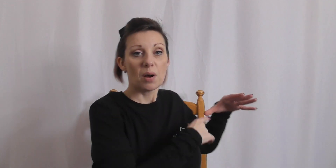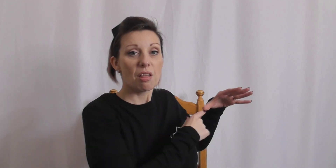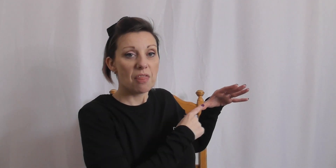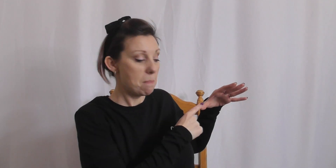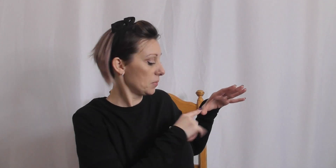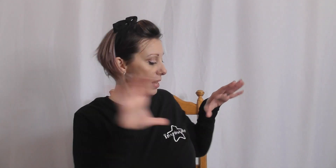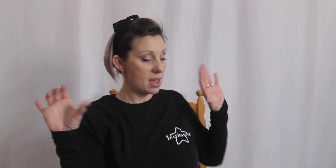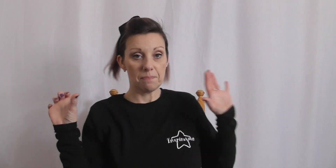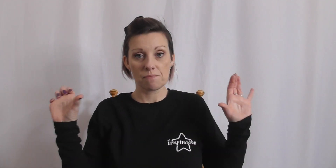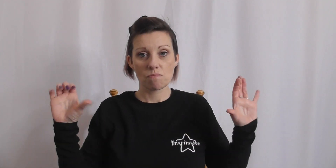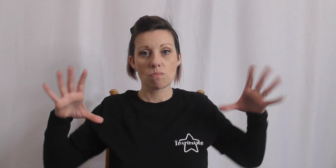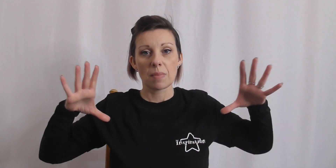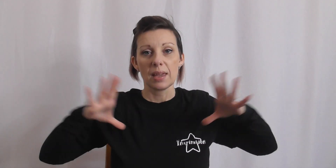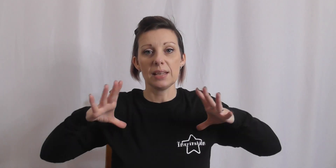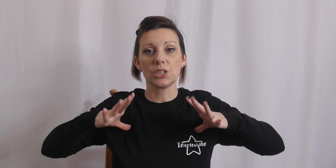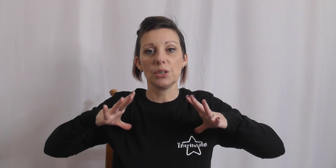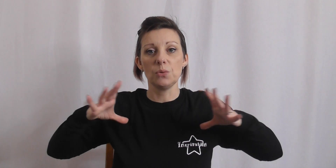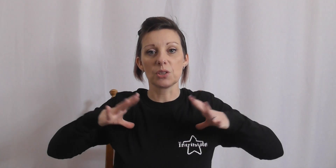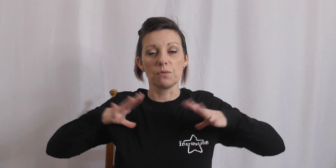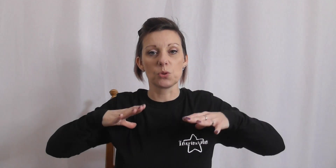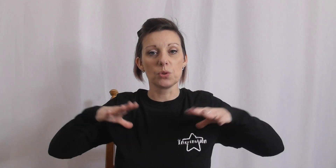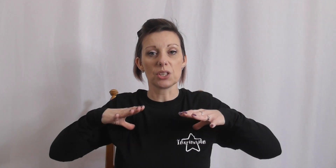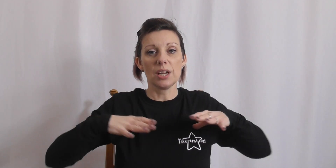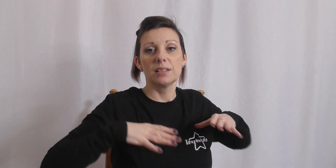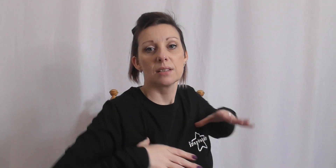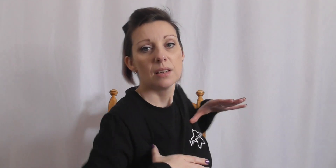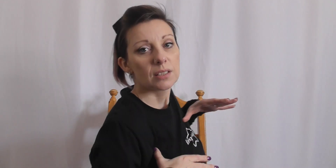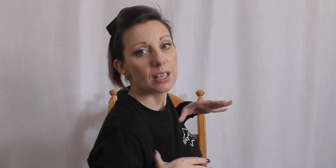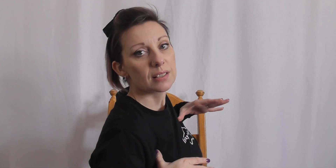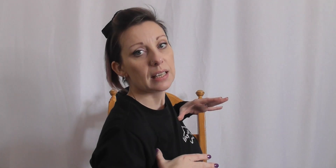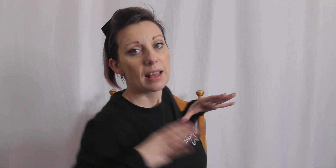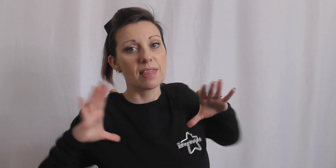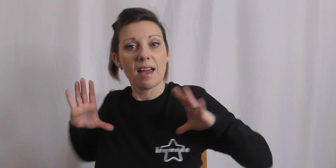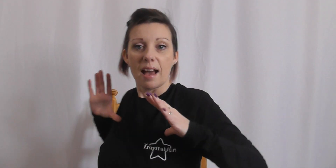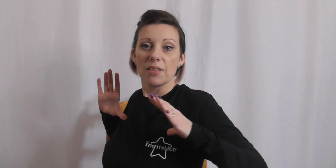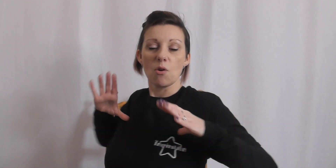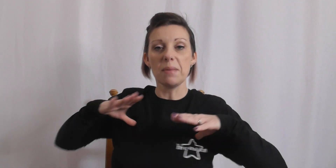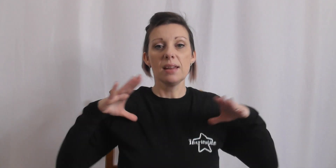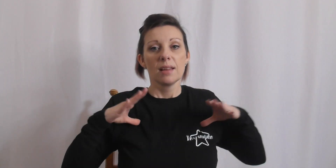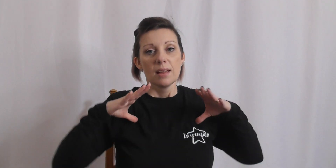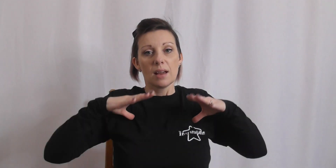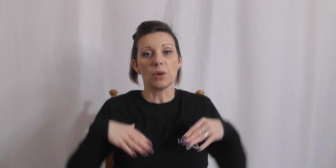our thumbs here into sort of towards our chest, so you can see there how they're on me and my